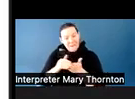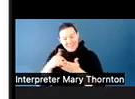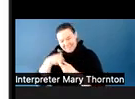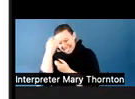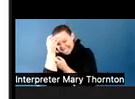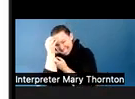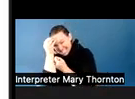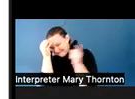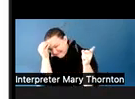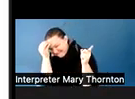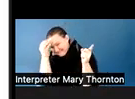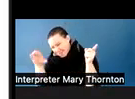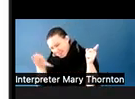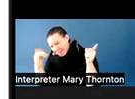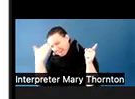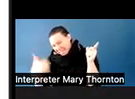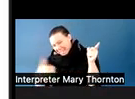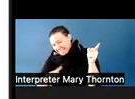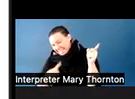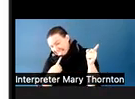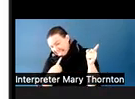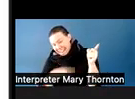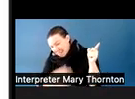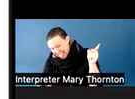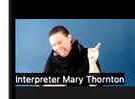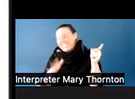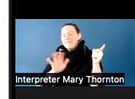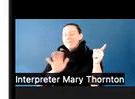And then in the moment, when we are experiencing